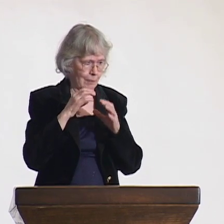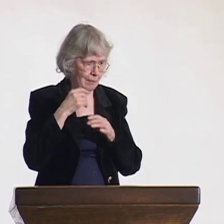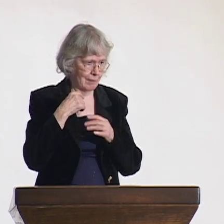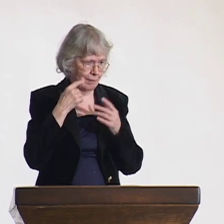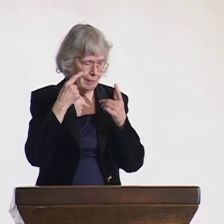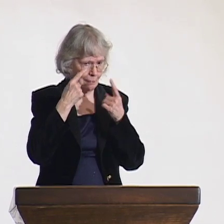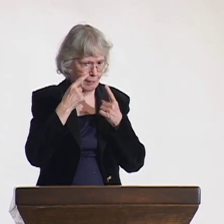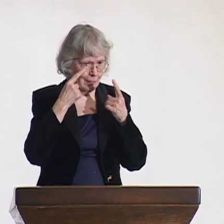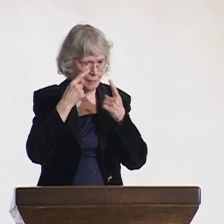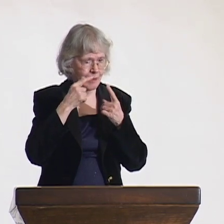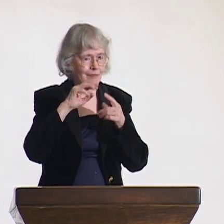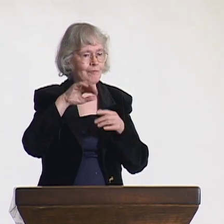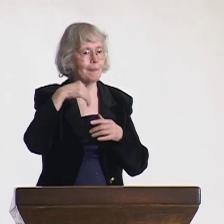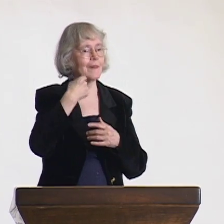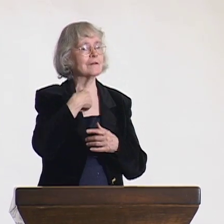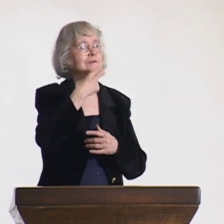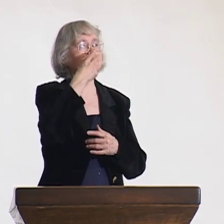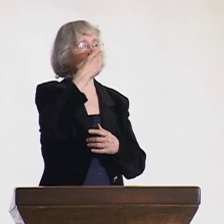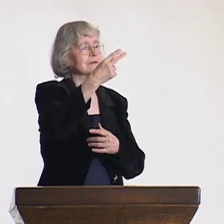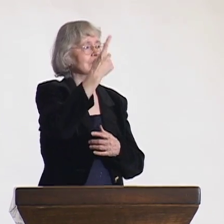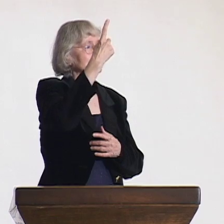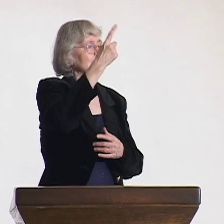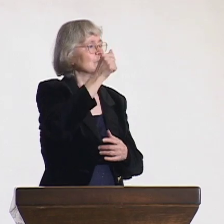A girl came in signing and speaking.